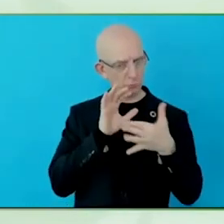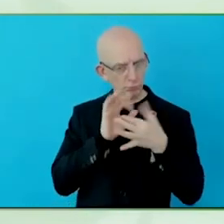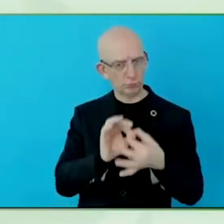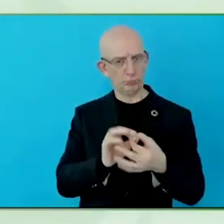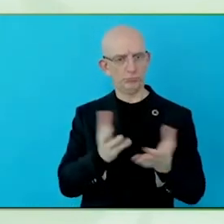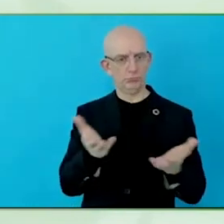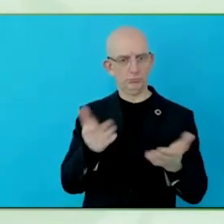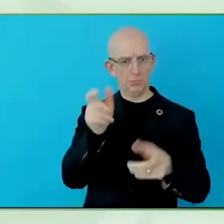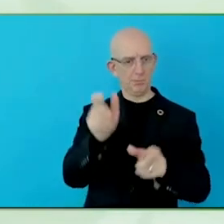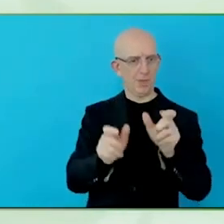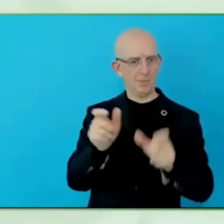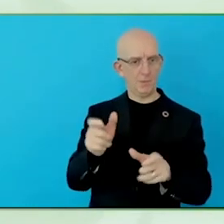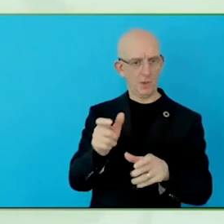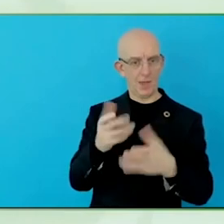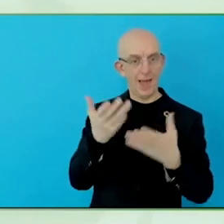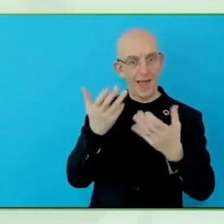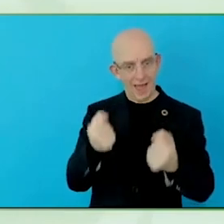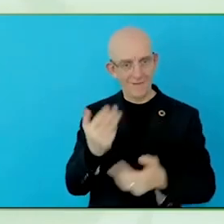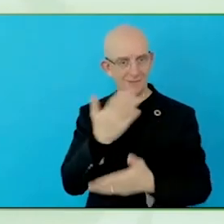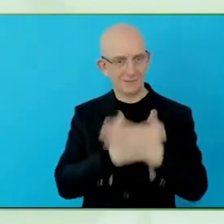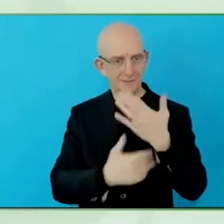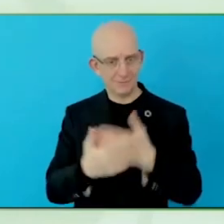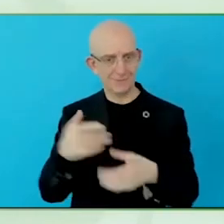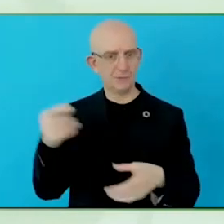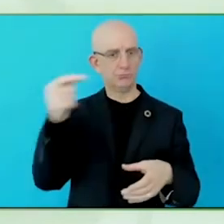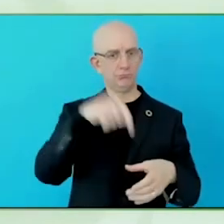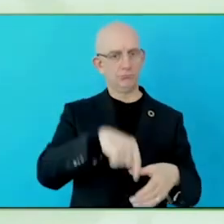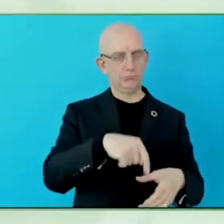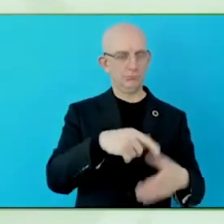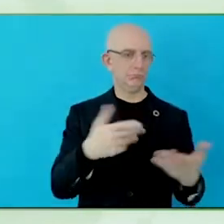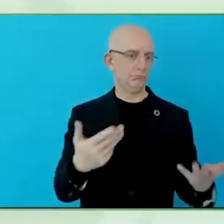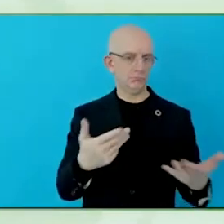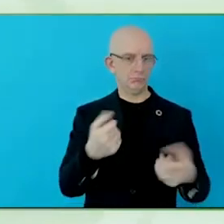That has provided us with a framework and a foundation for how